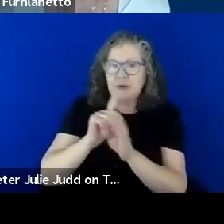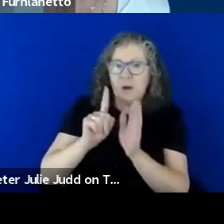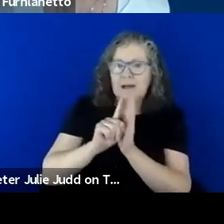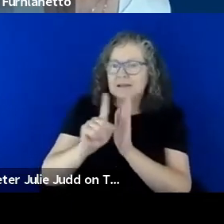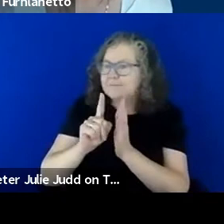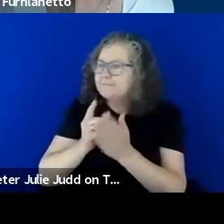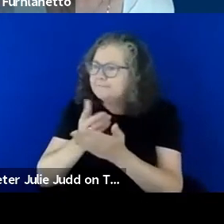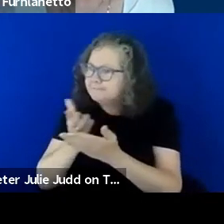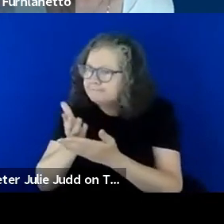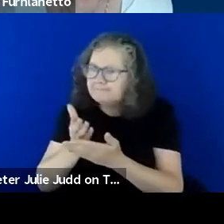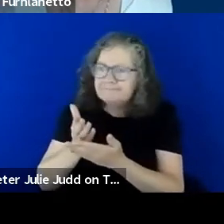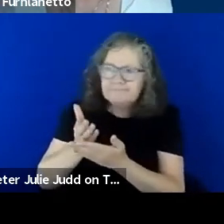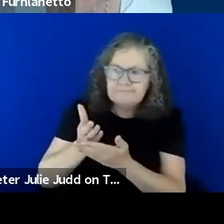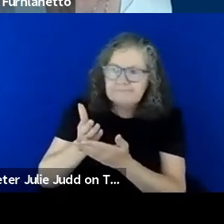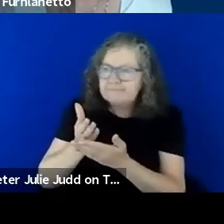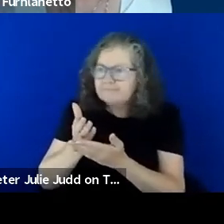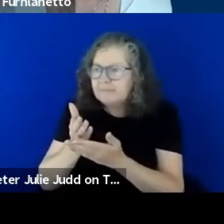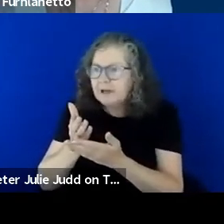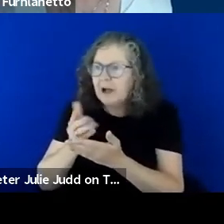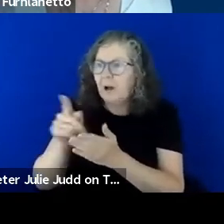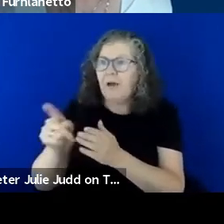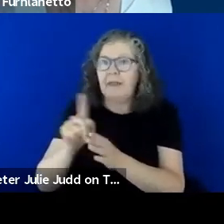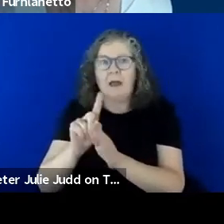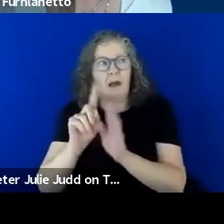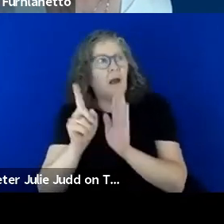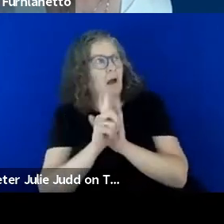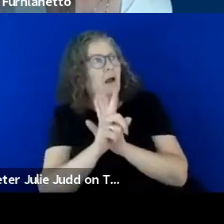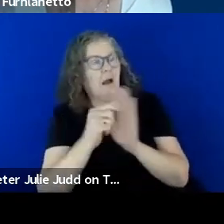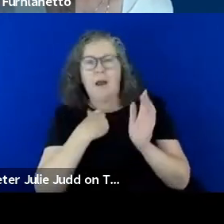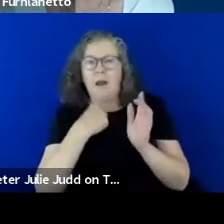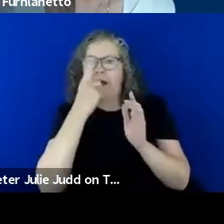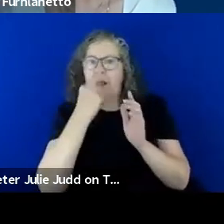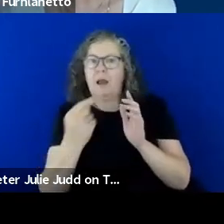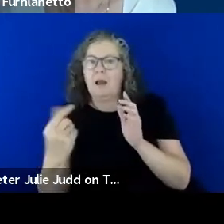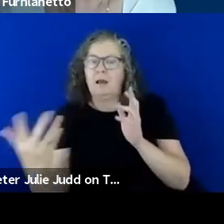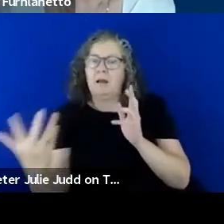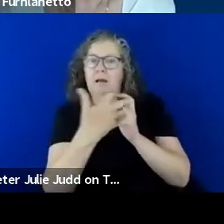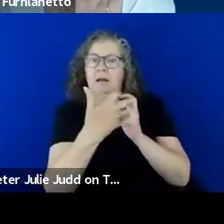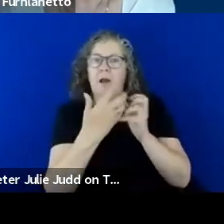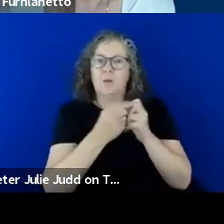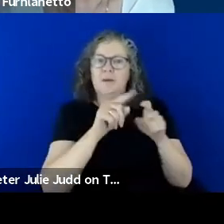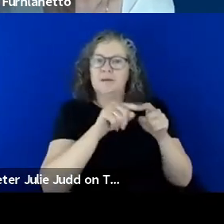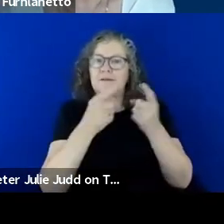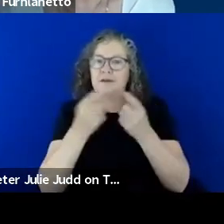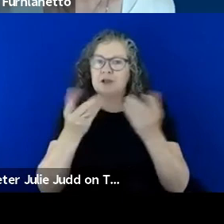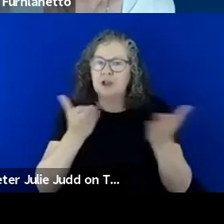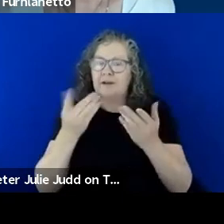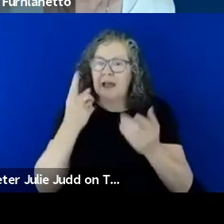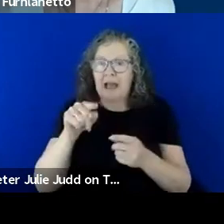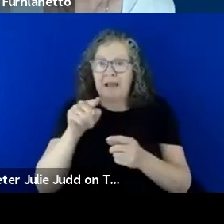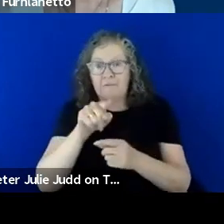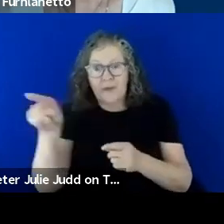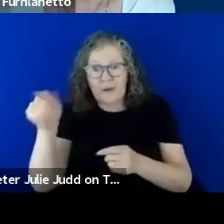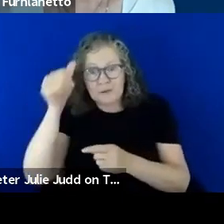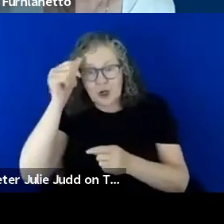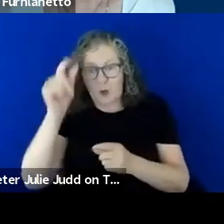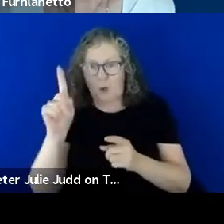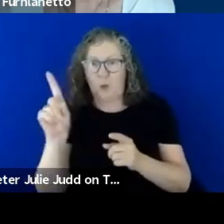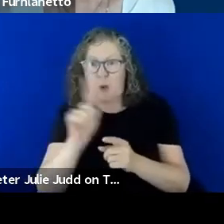certain services would be great and even to know what services emergency services